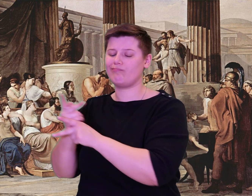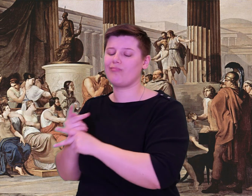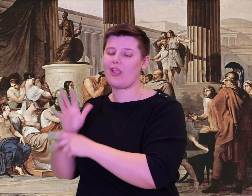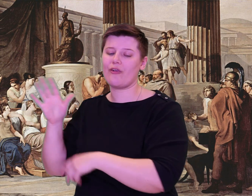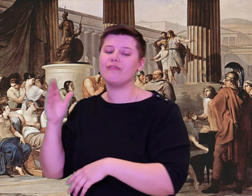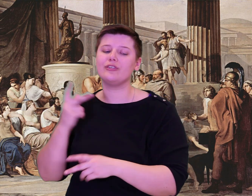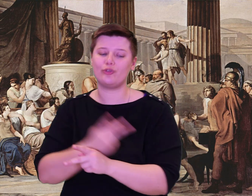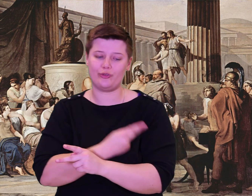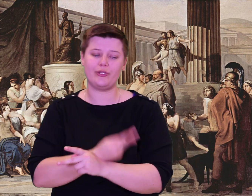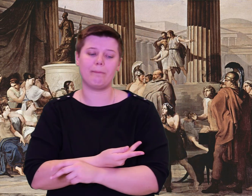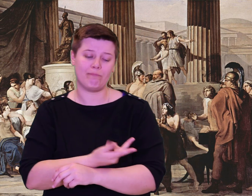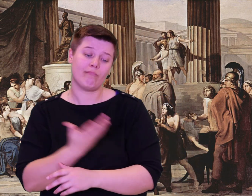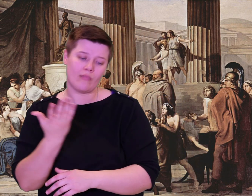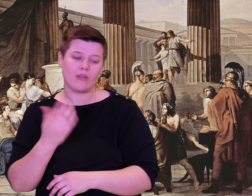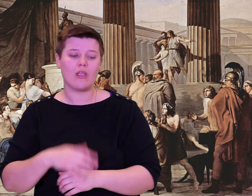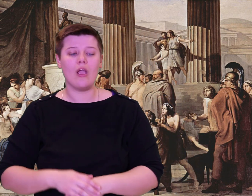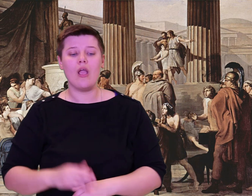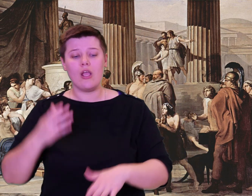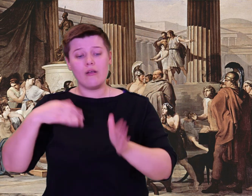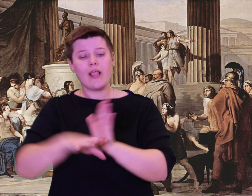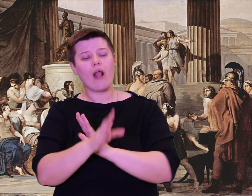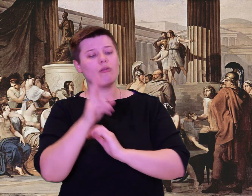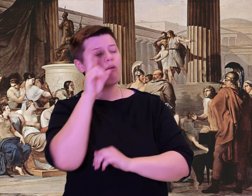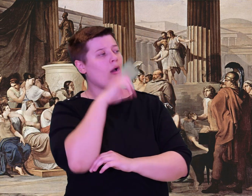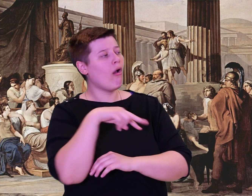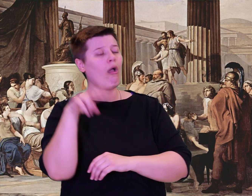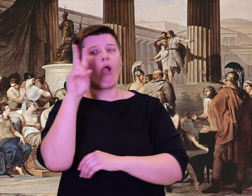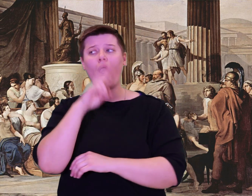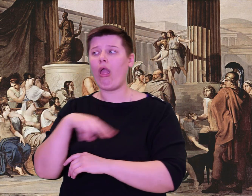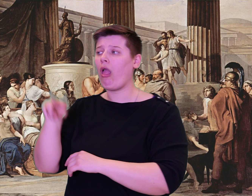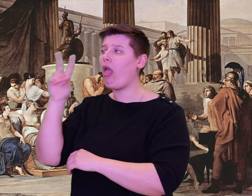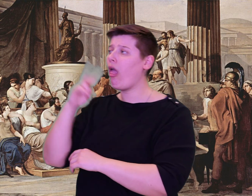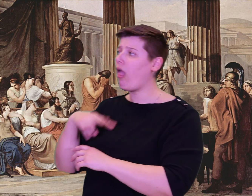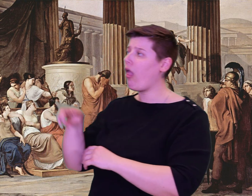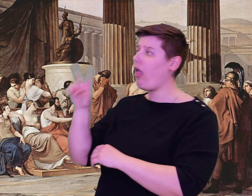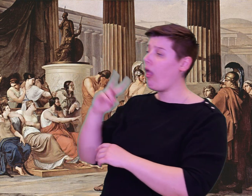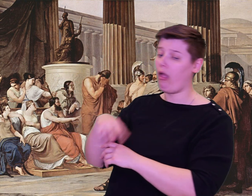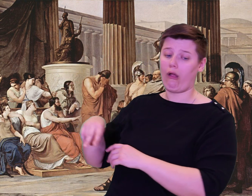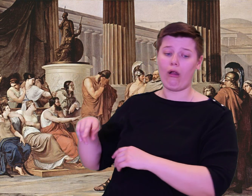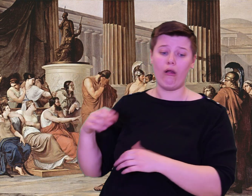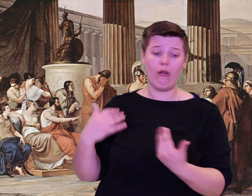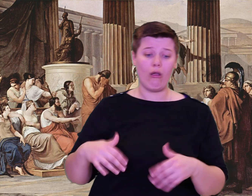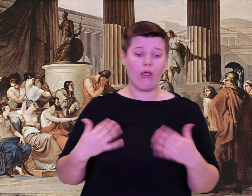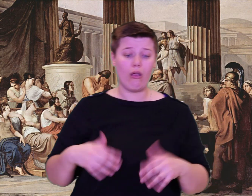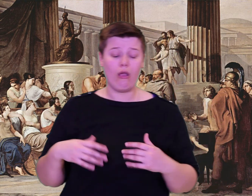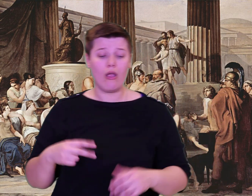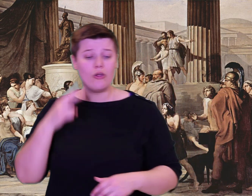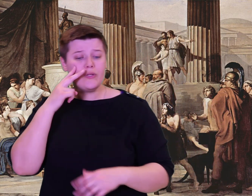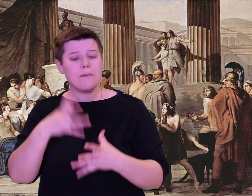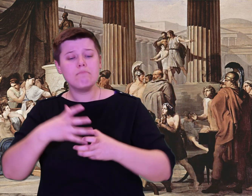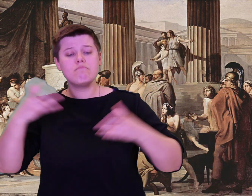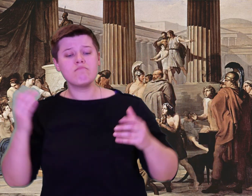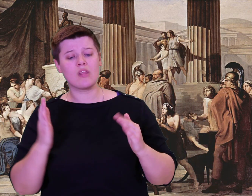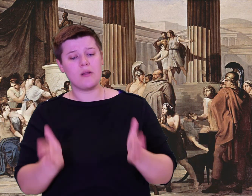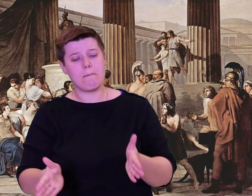I took a goatskin full of dark sweet wine, a godlike drink. I filled a big skin